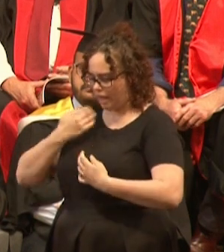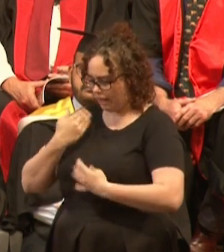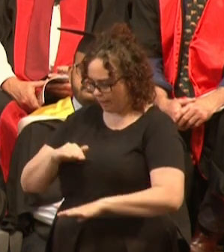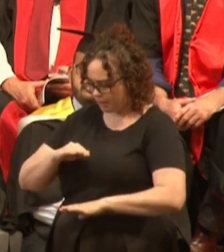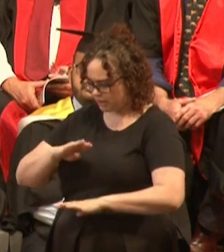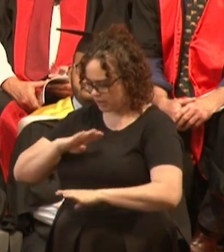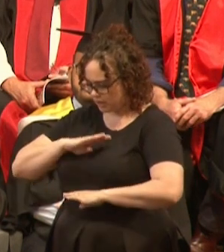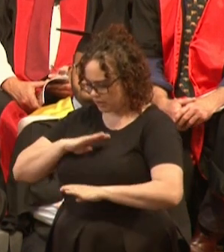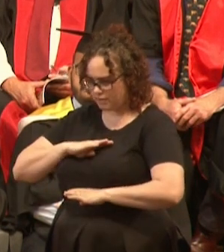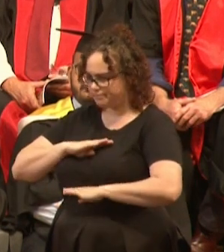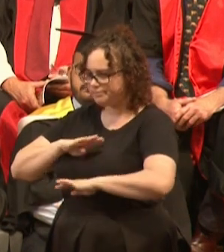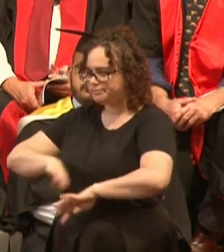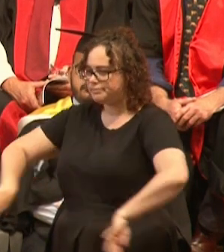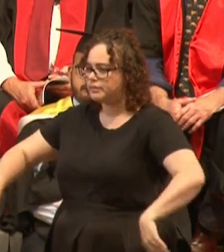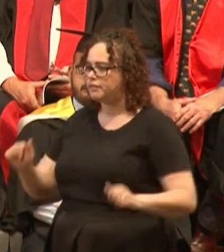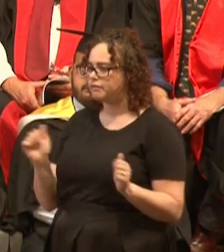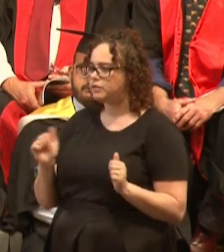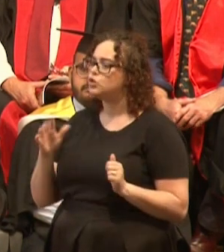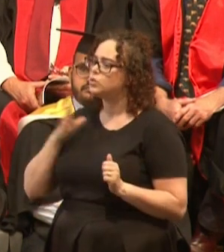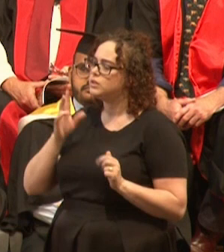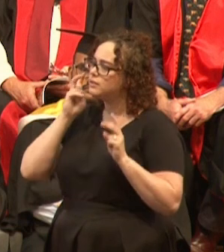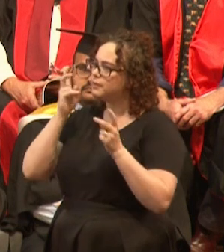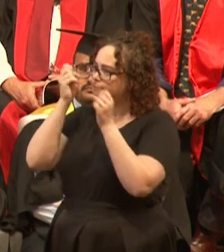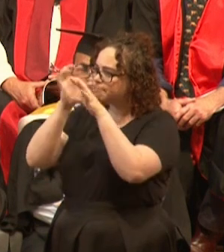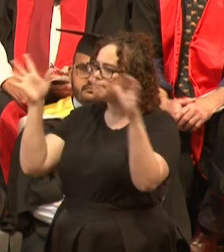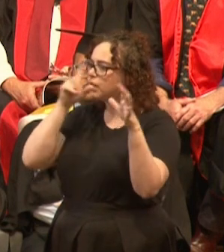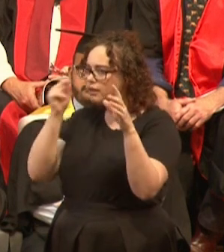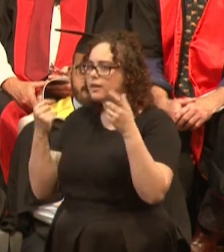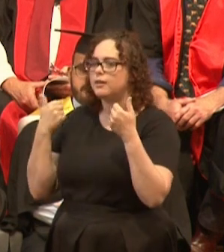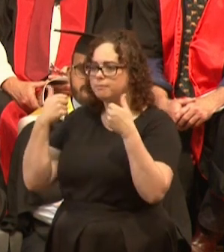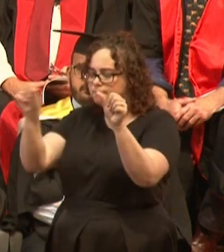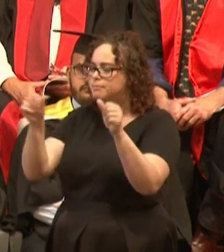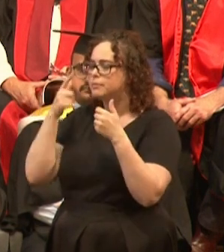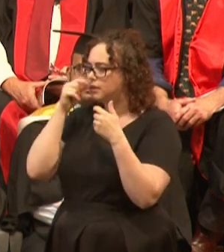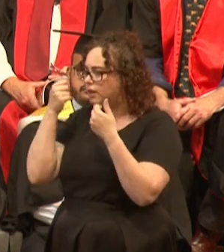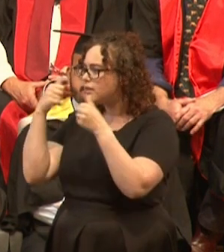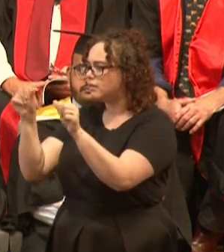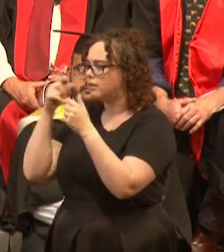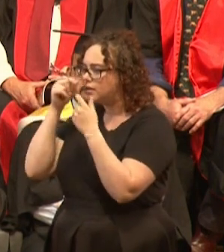Ignore the doubters, but always take on critical advice whenever it's offered.